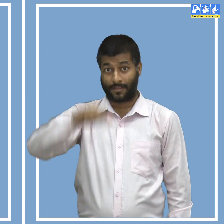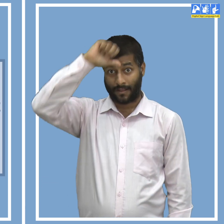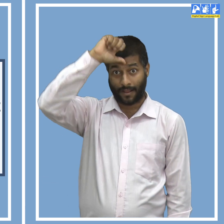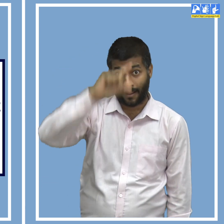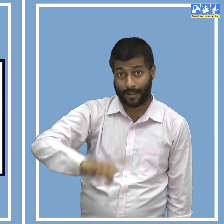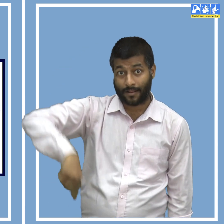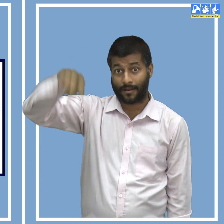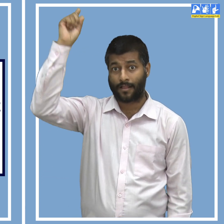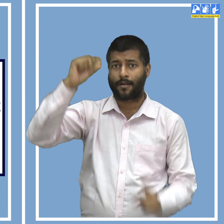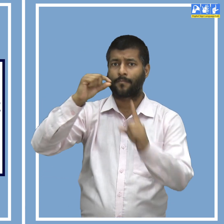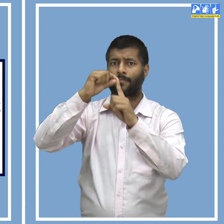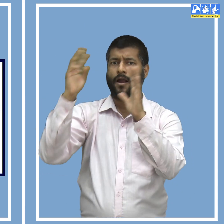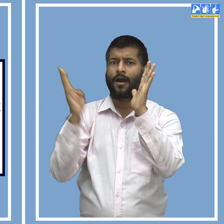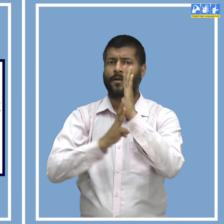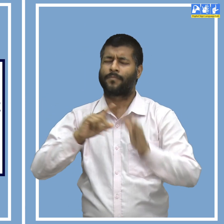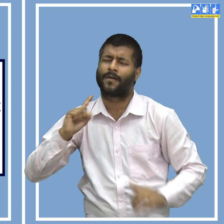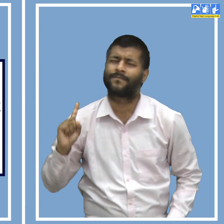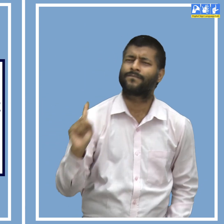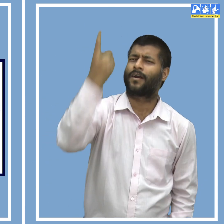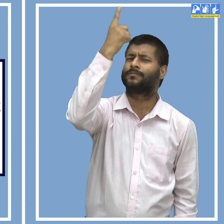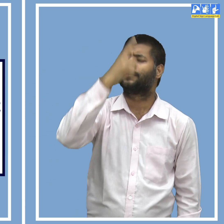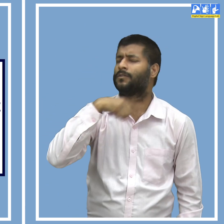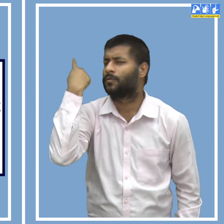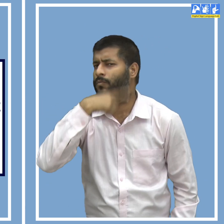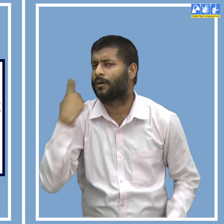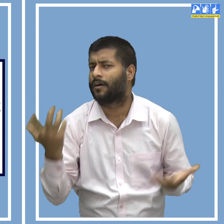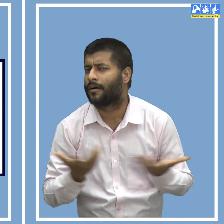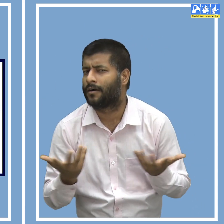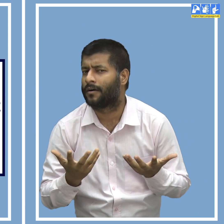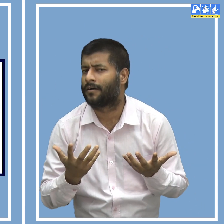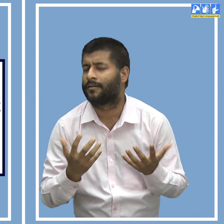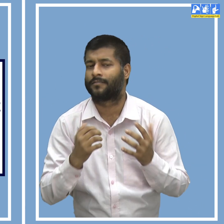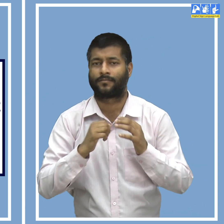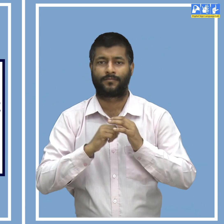Q4. Who was the first Prime Minister of India?